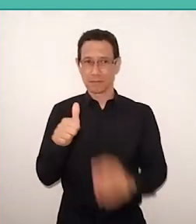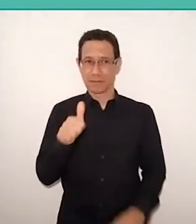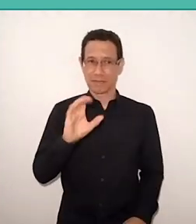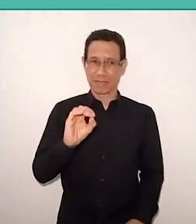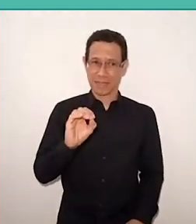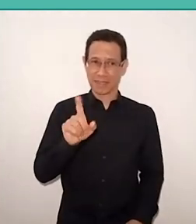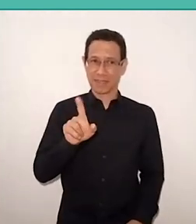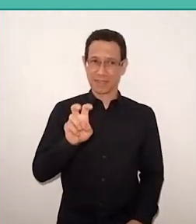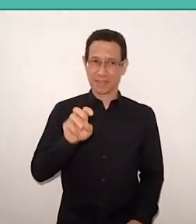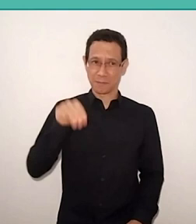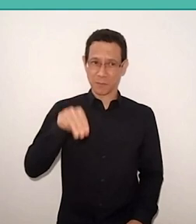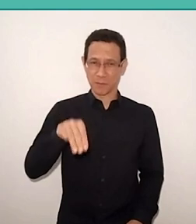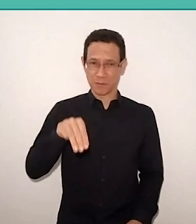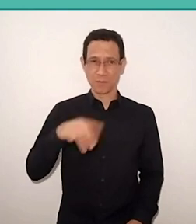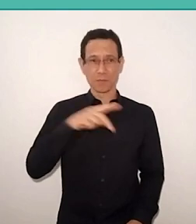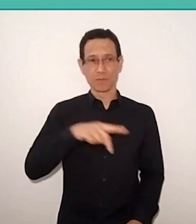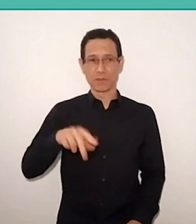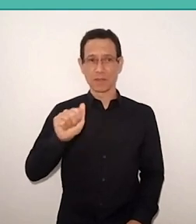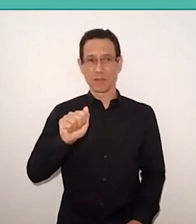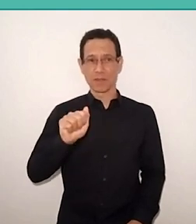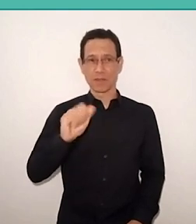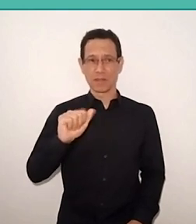Professor Akkari, that will bring us